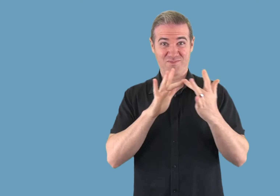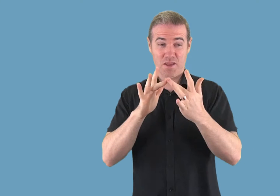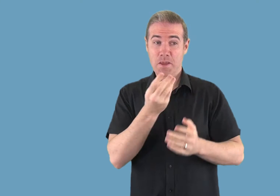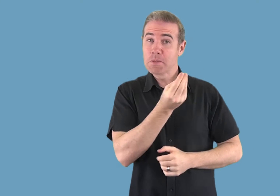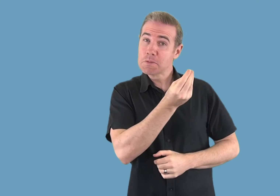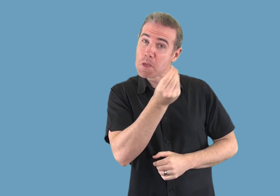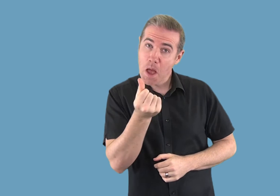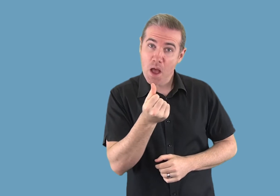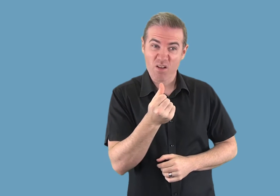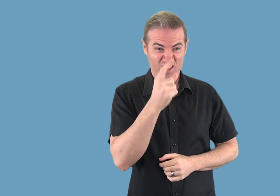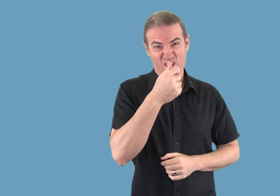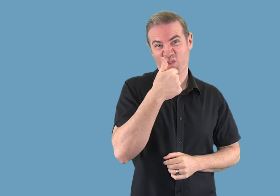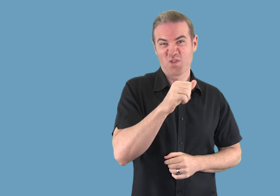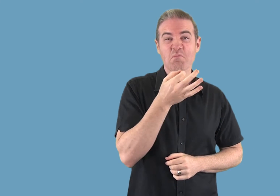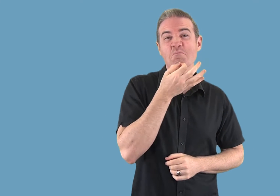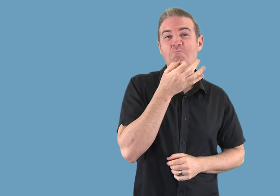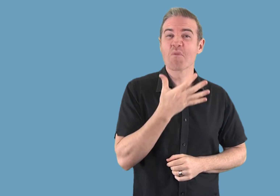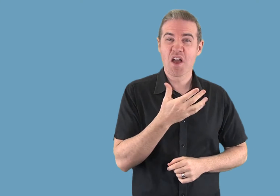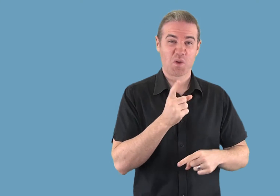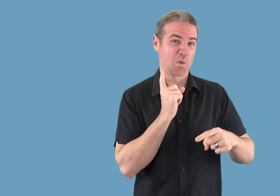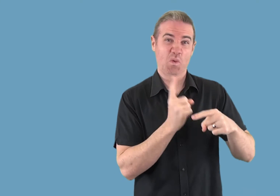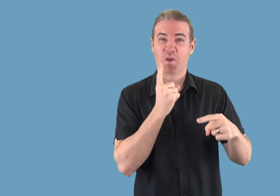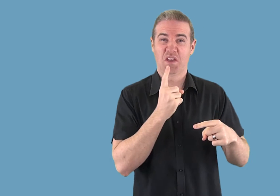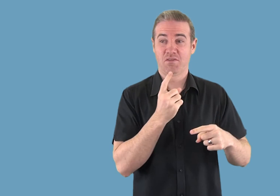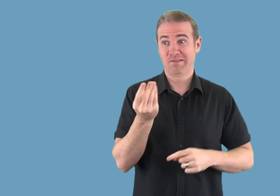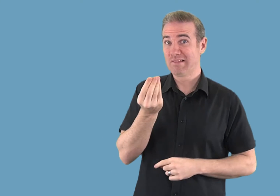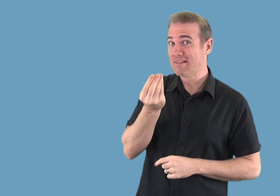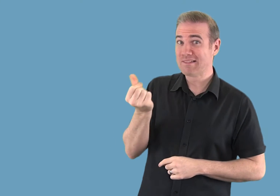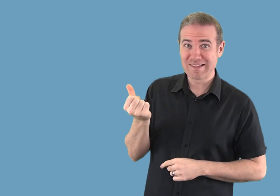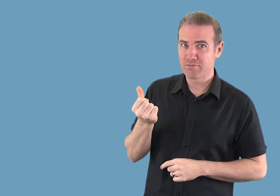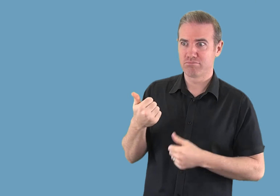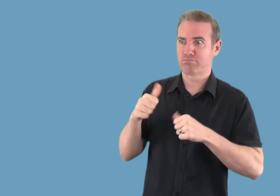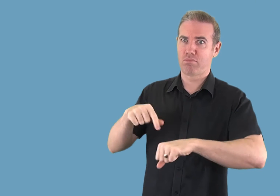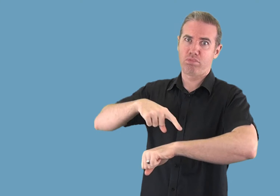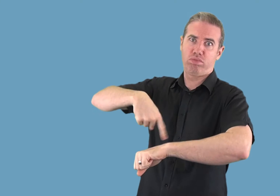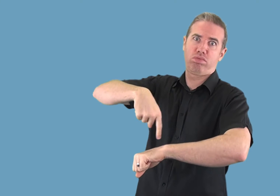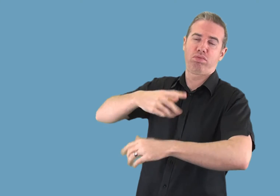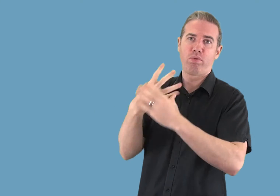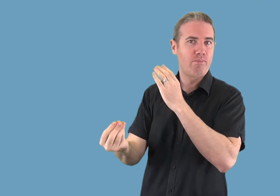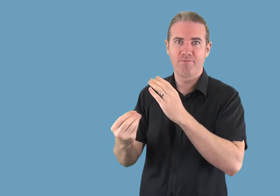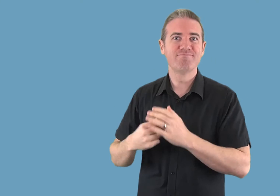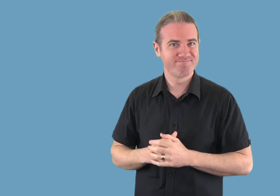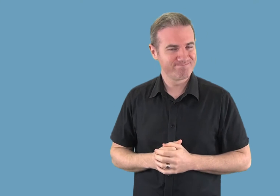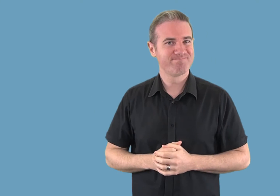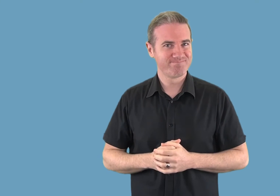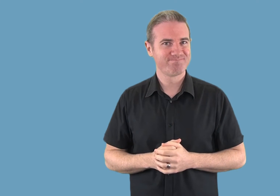Some social media platforms are more time consuming than others.